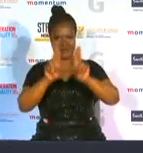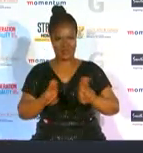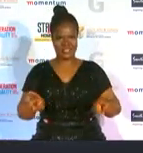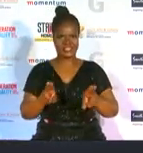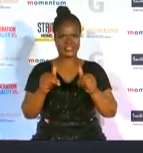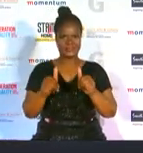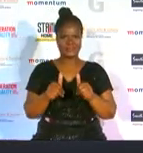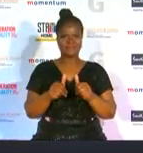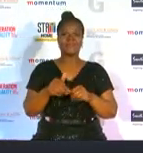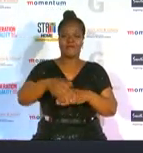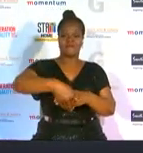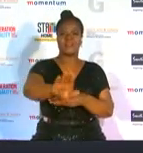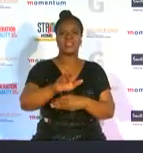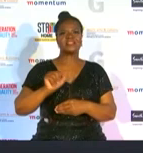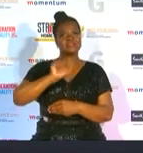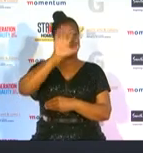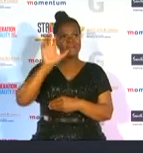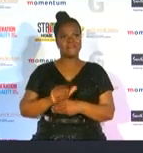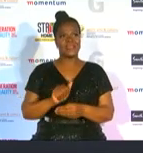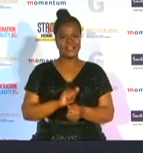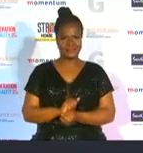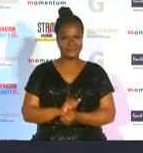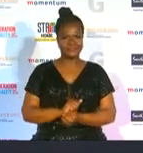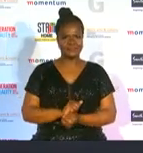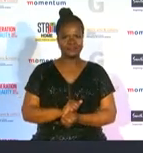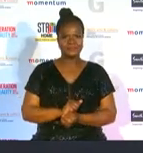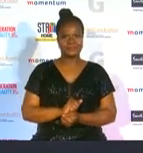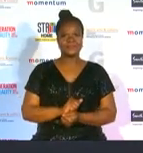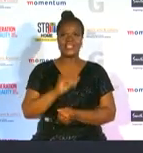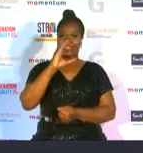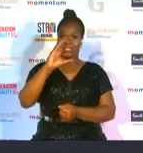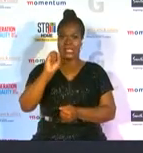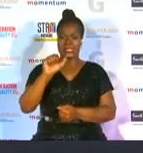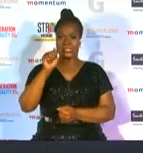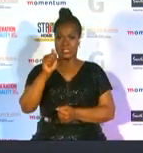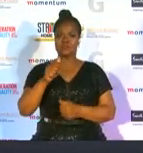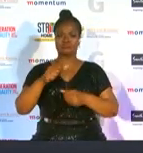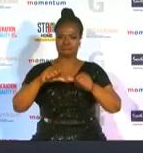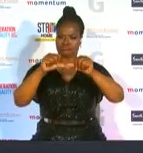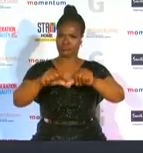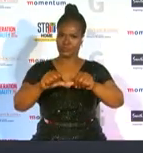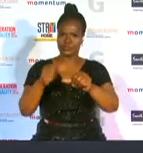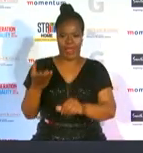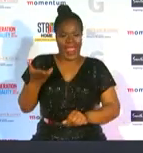cricket south africa csa continues to elevate women's crickets in the country